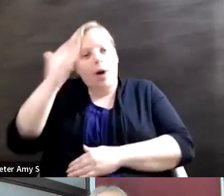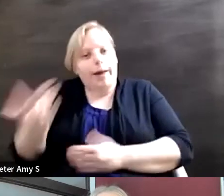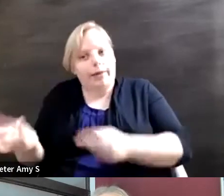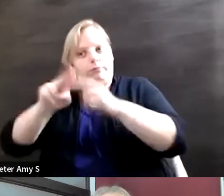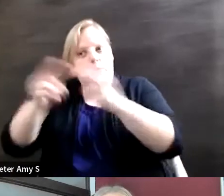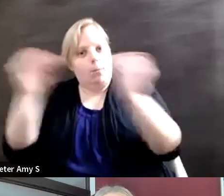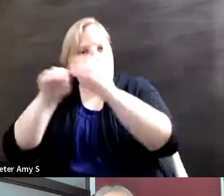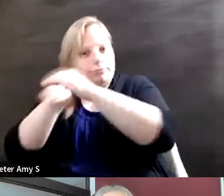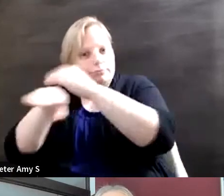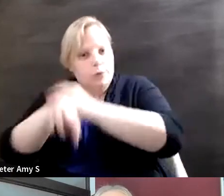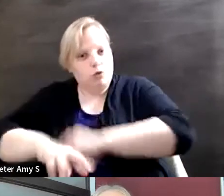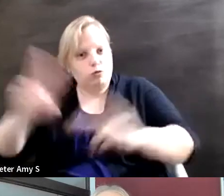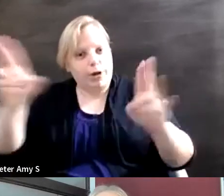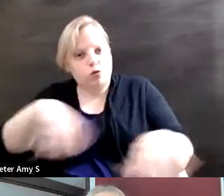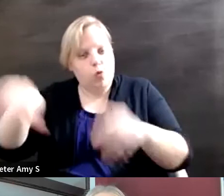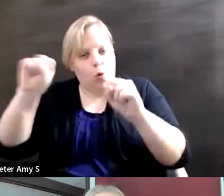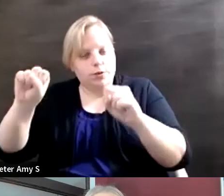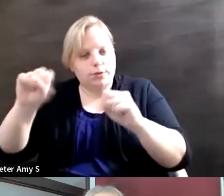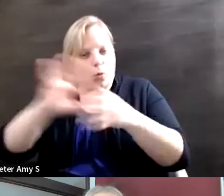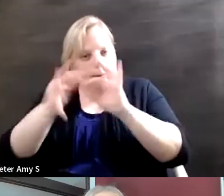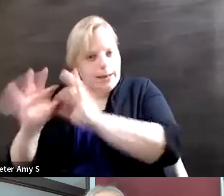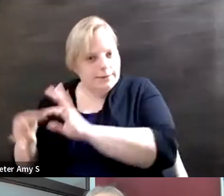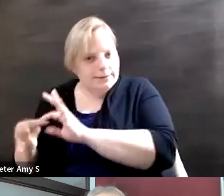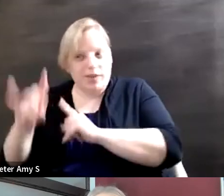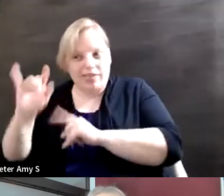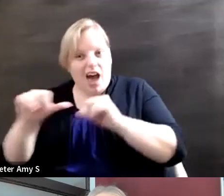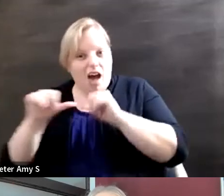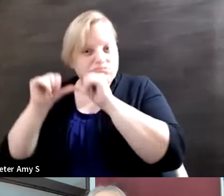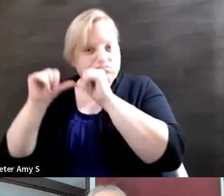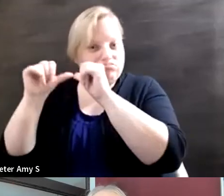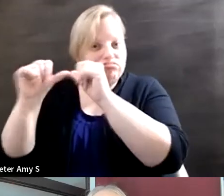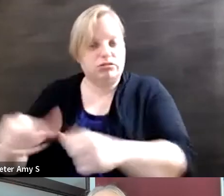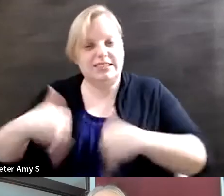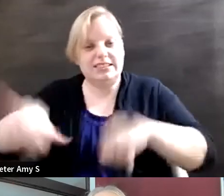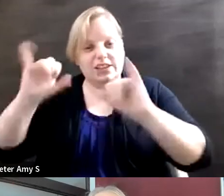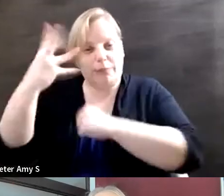for the London games but that stays in place for years to come and so then you have that but then